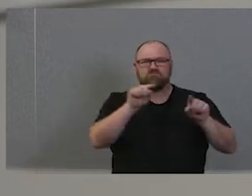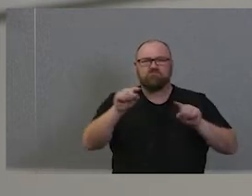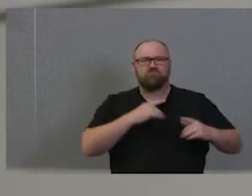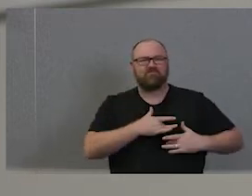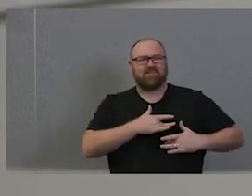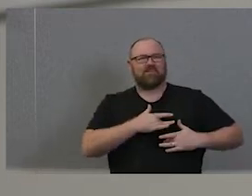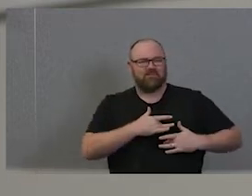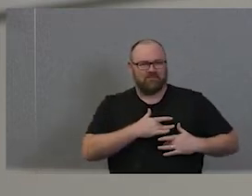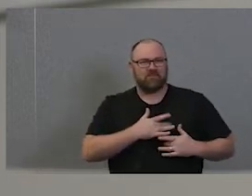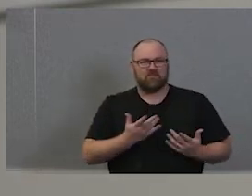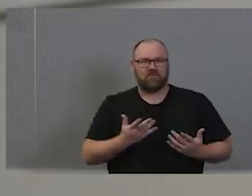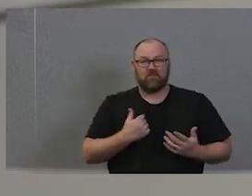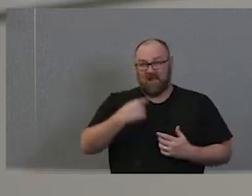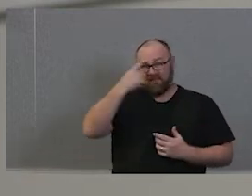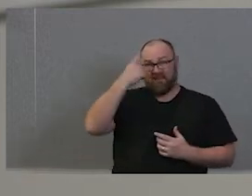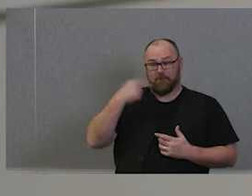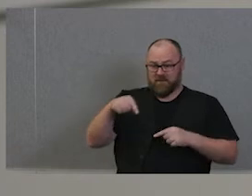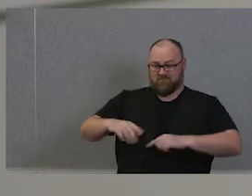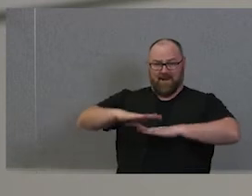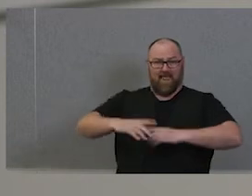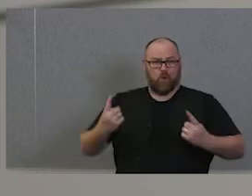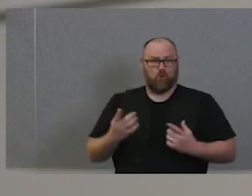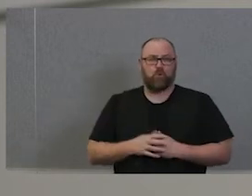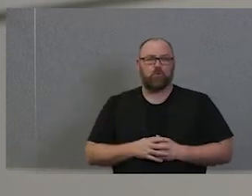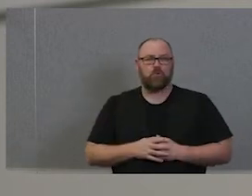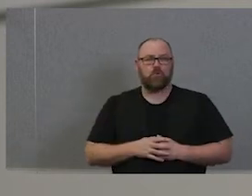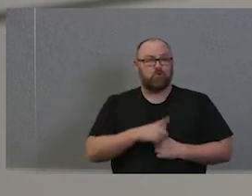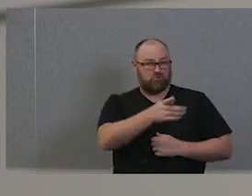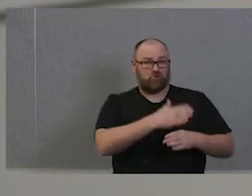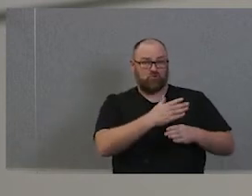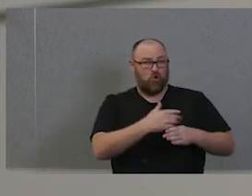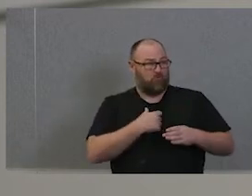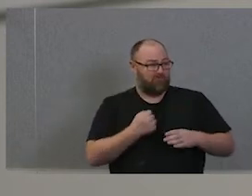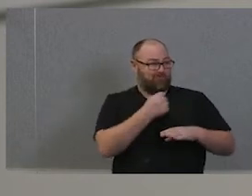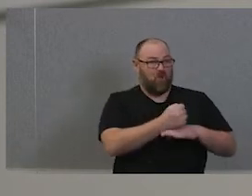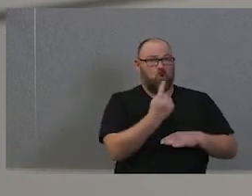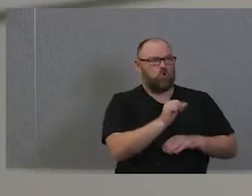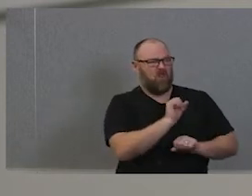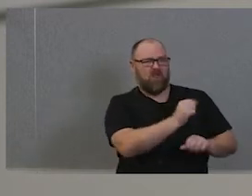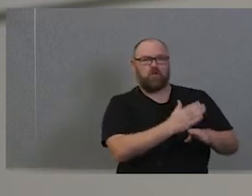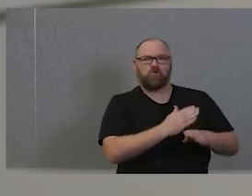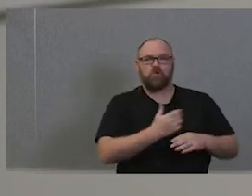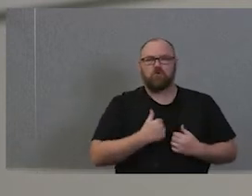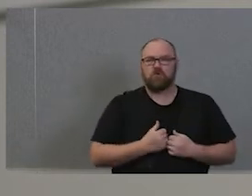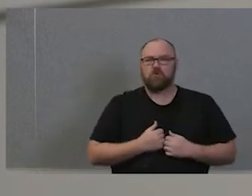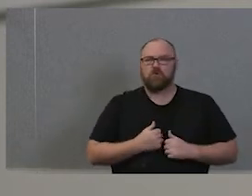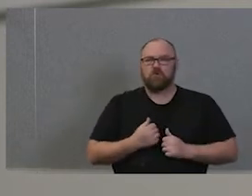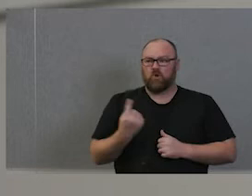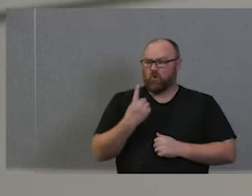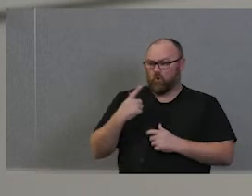whose place we are in, whose job will be taking? Whose roles? Whose children are we raising? And